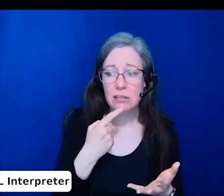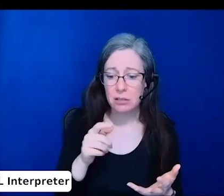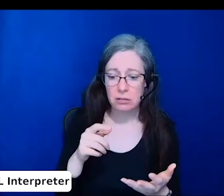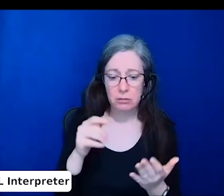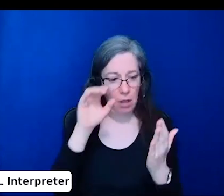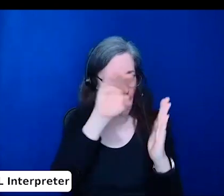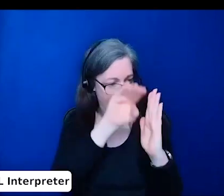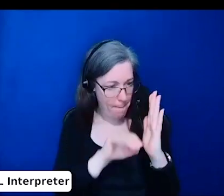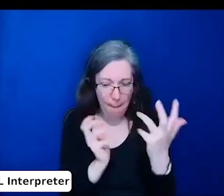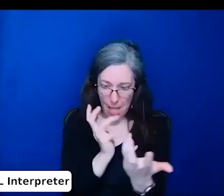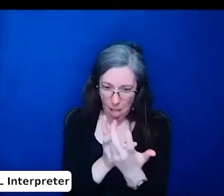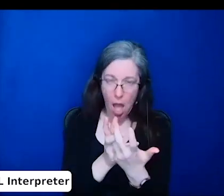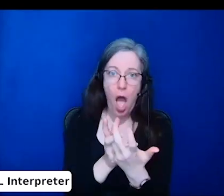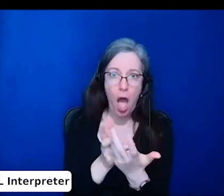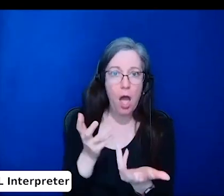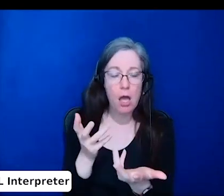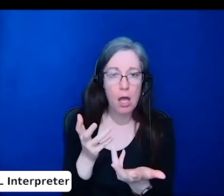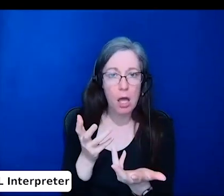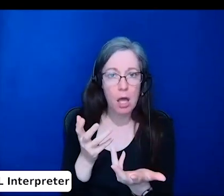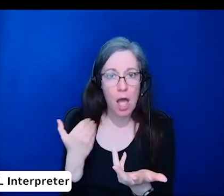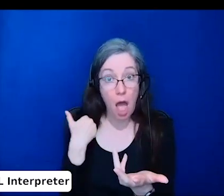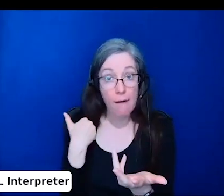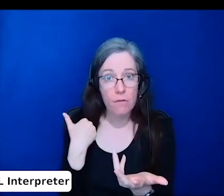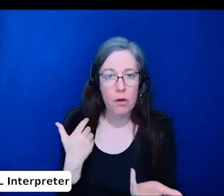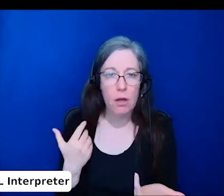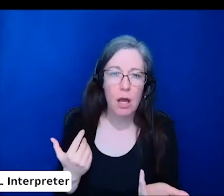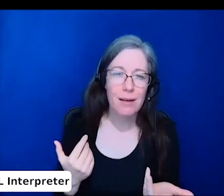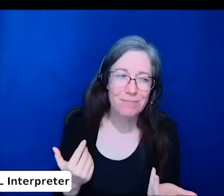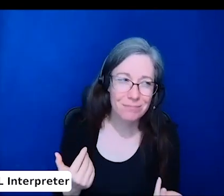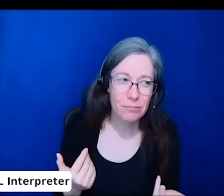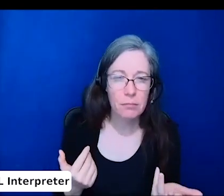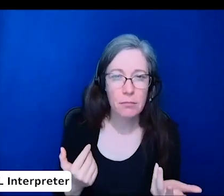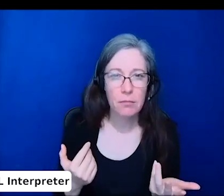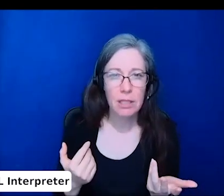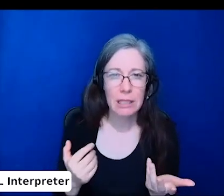then it might be obvious who those accommodations were for.